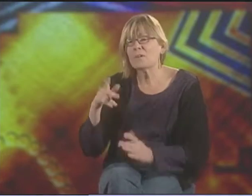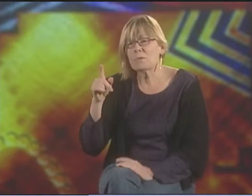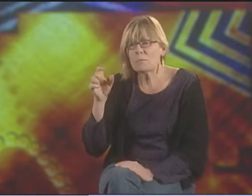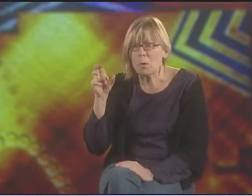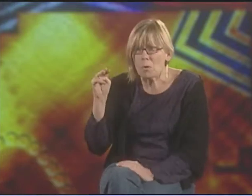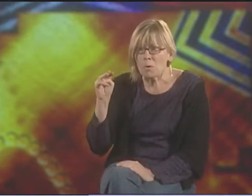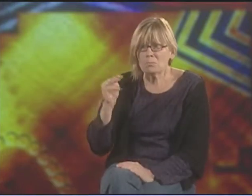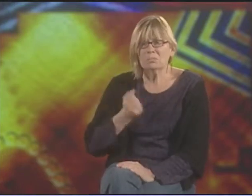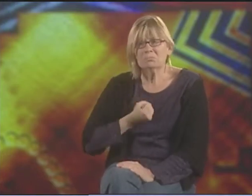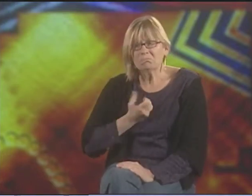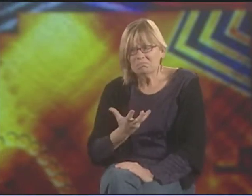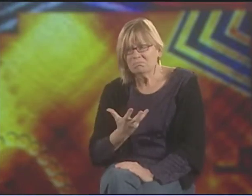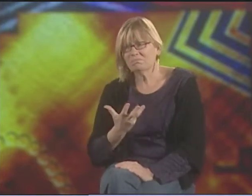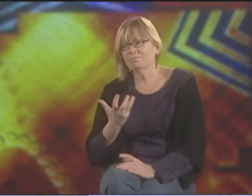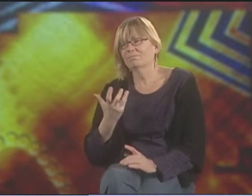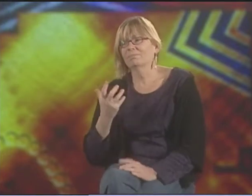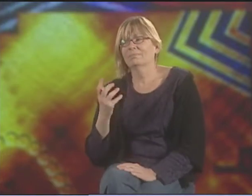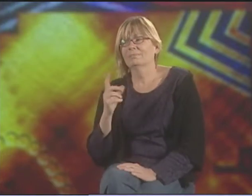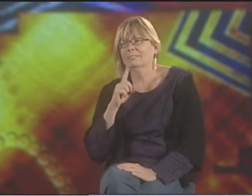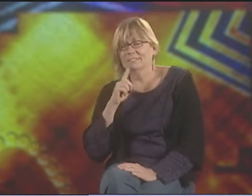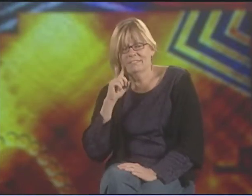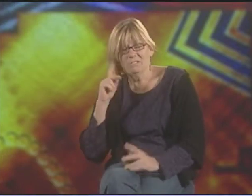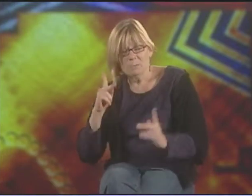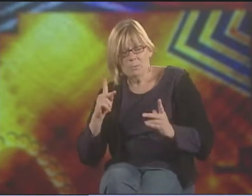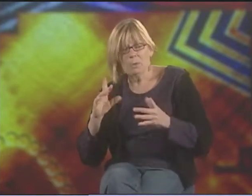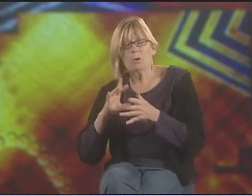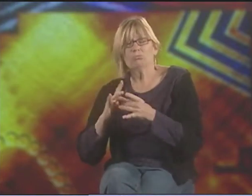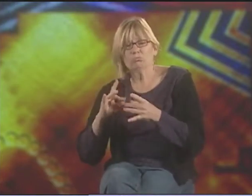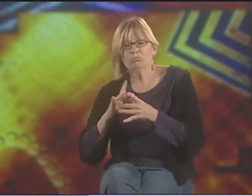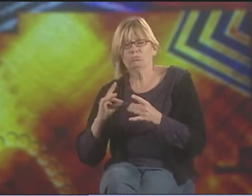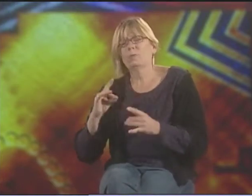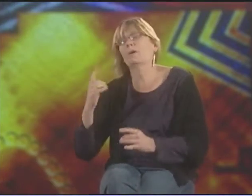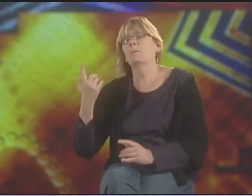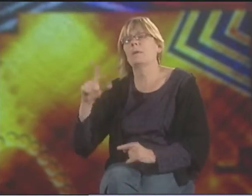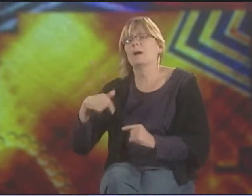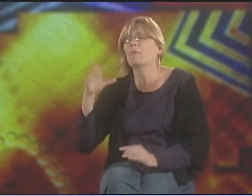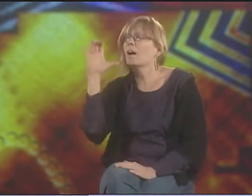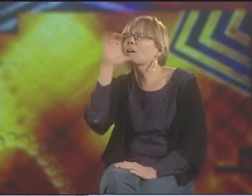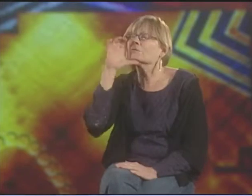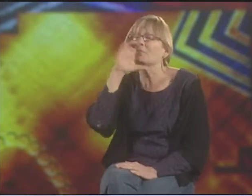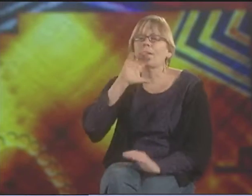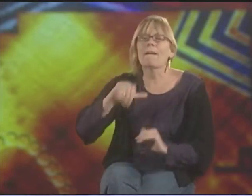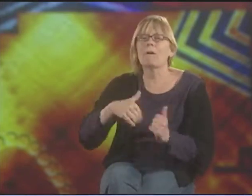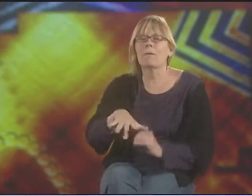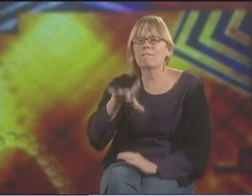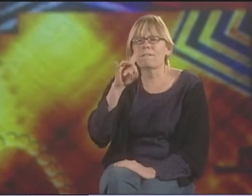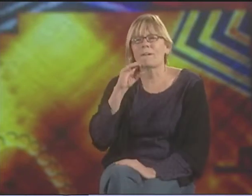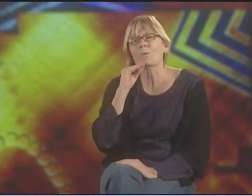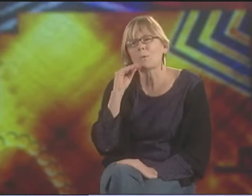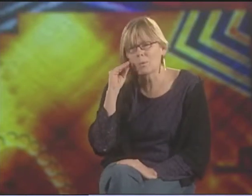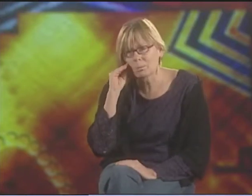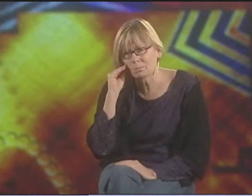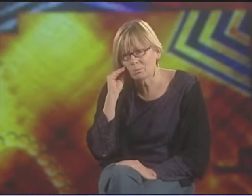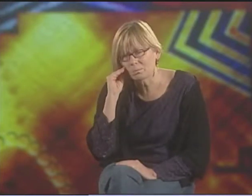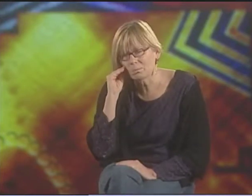SO QUITE OFTEN IN ASL POETRY, DEAF PEOPLE WILL TALK ABOUT THE QUEST